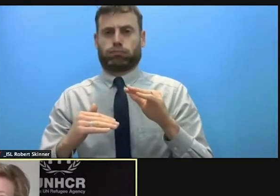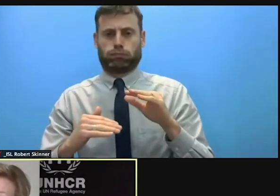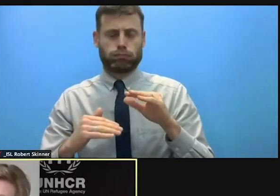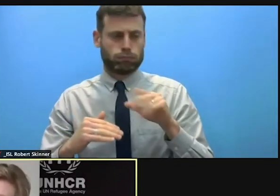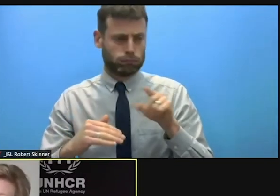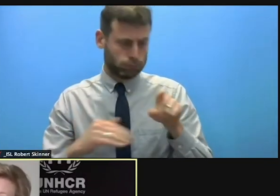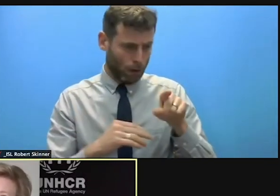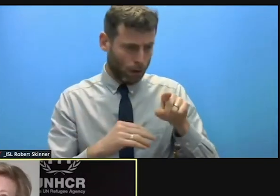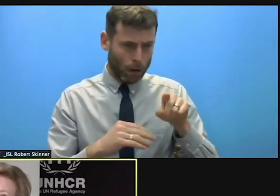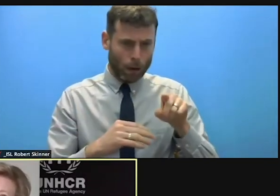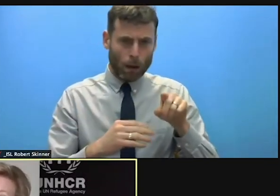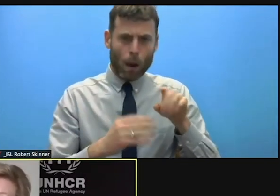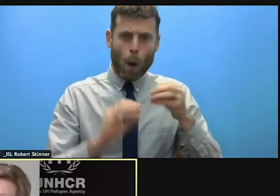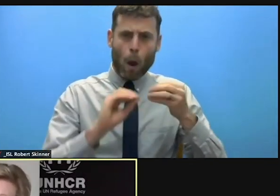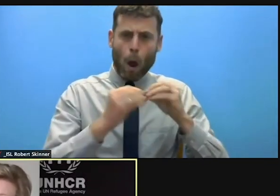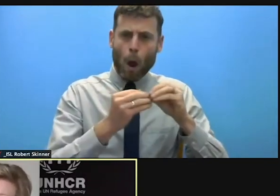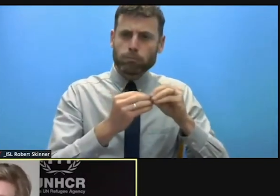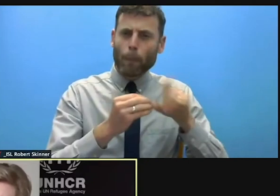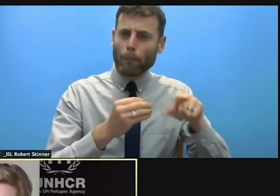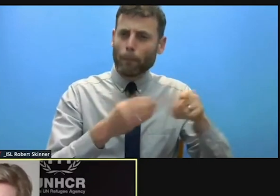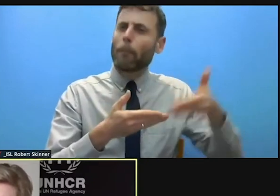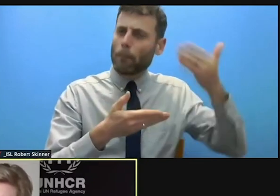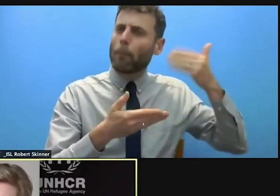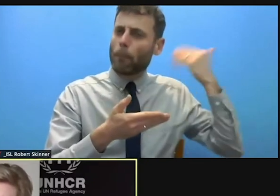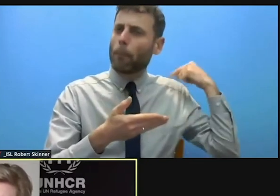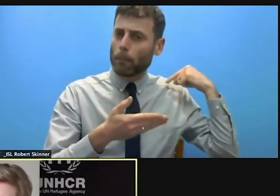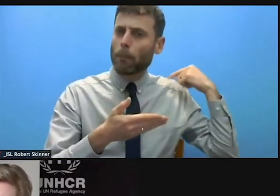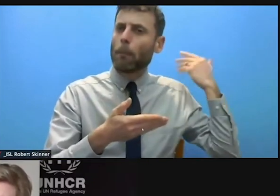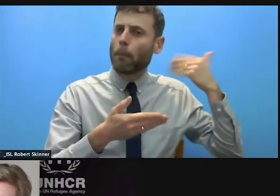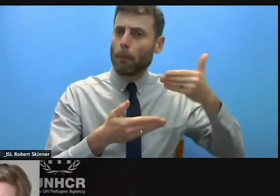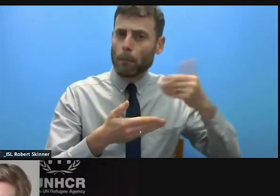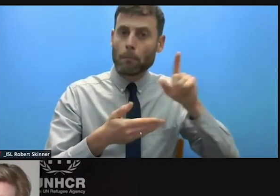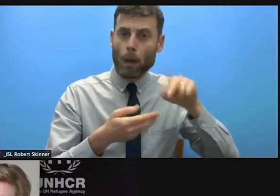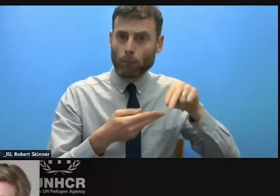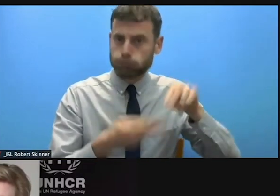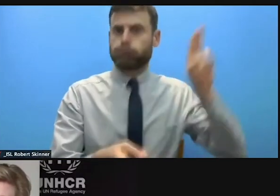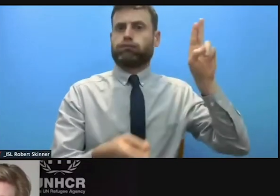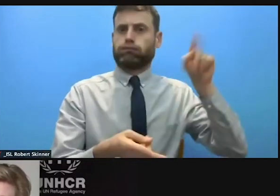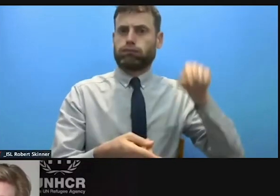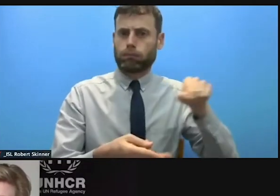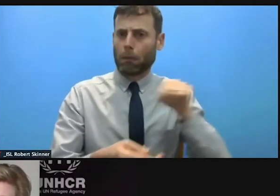crises that have been in existence for some time. >> CHRIS GUNNESS: Gillian, other themes in the six